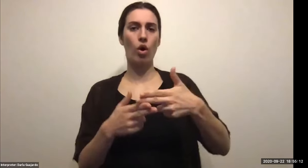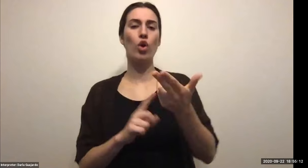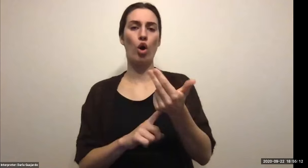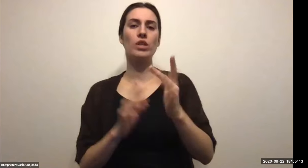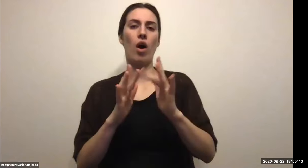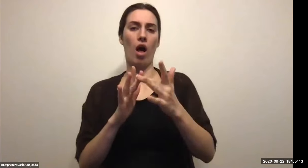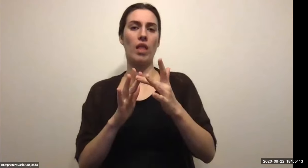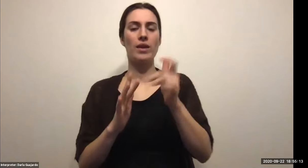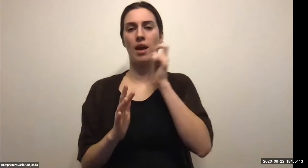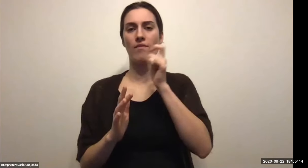Jeremy Wu (RIT Student): Going once.